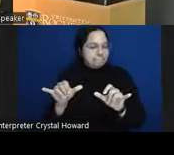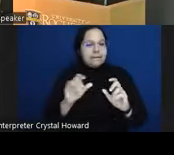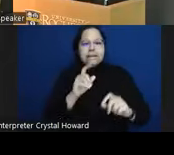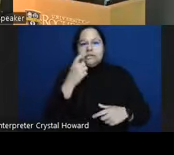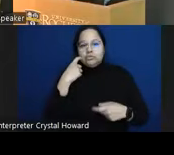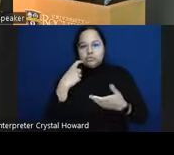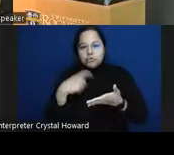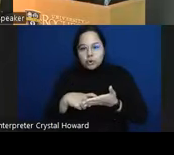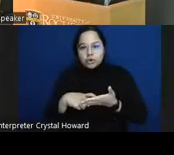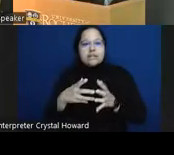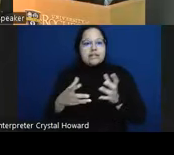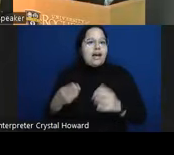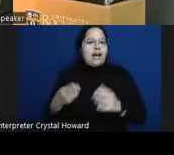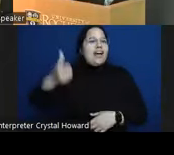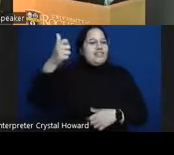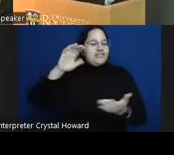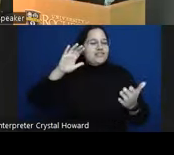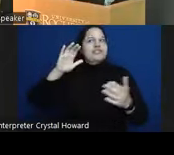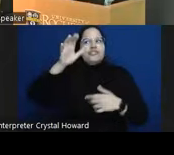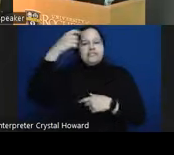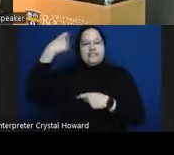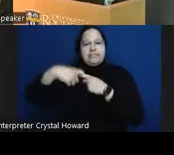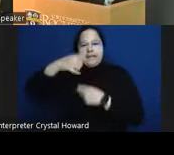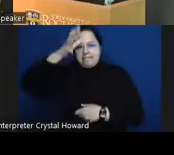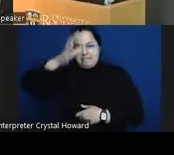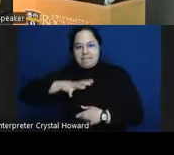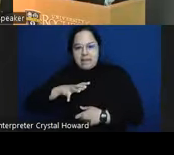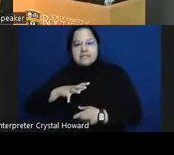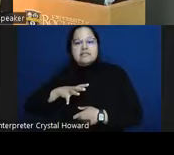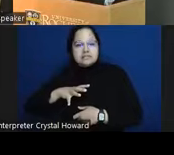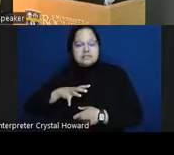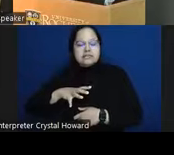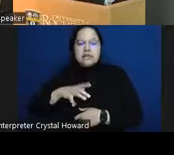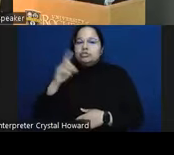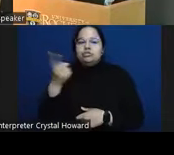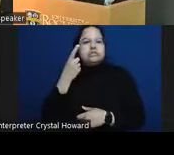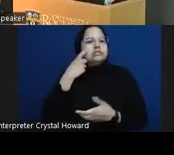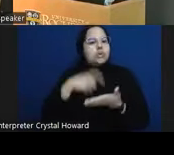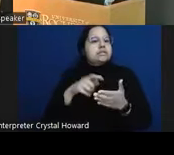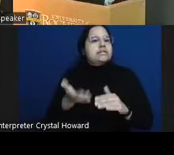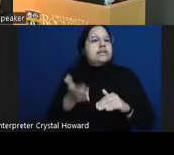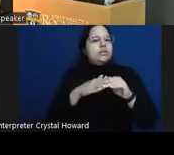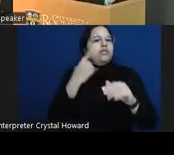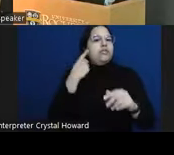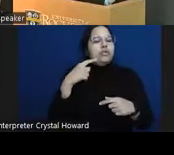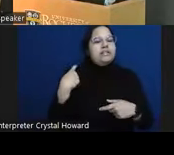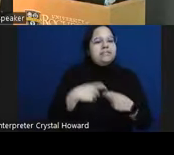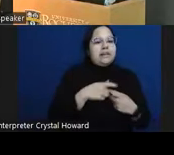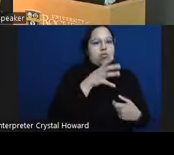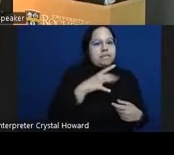particularly among Hispanic women from about the early 2000s so when we think about suicide risk